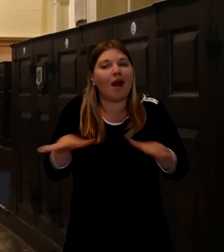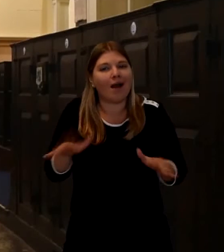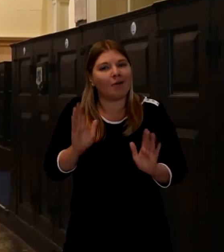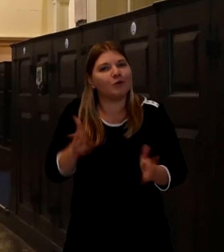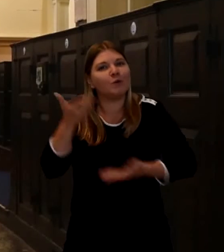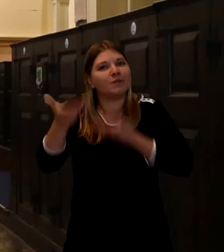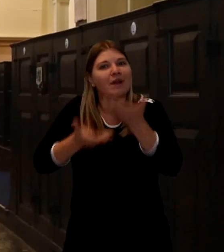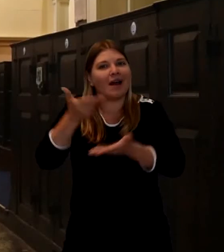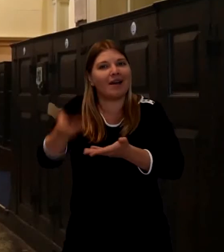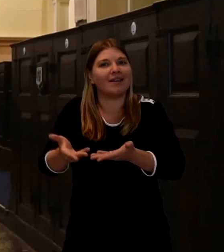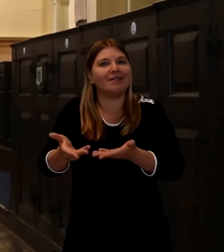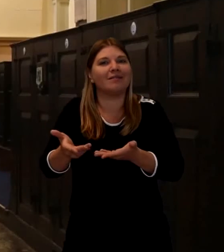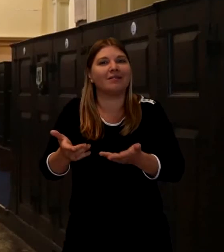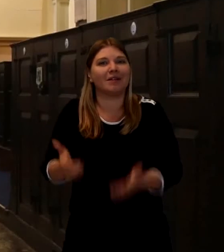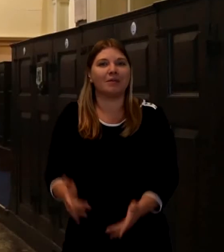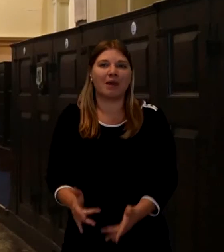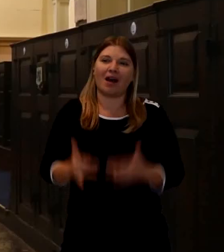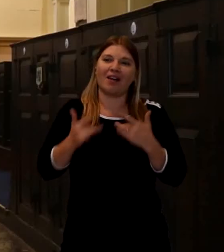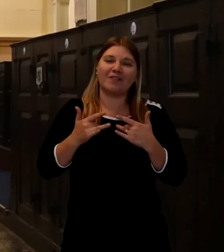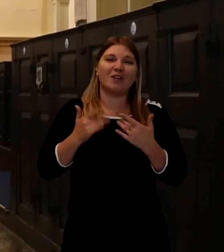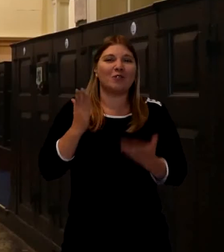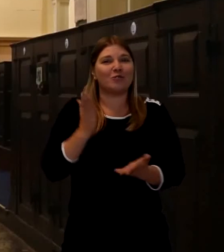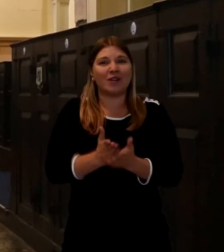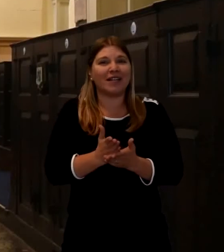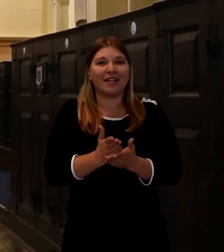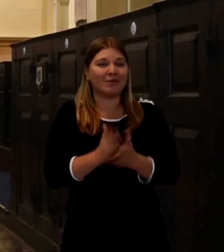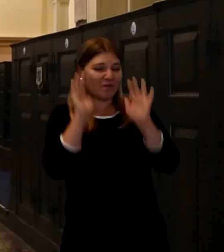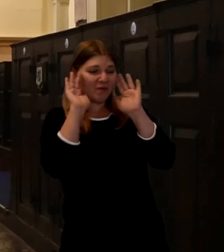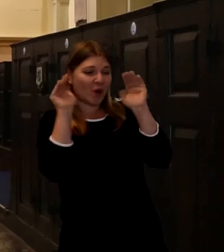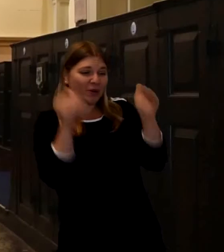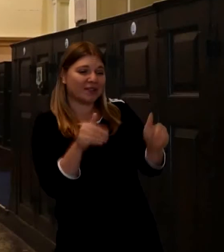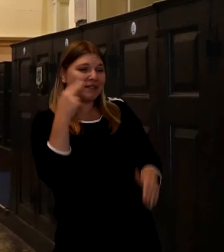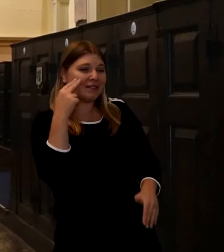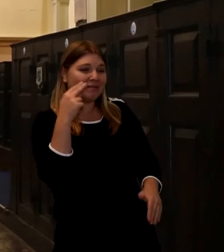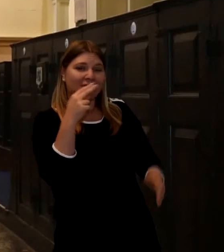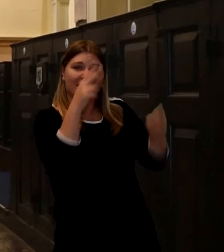But very often I feel that the service is more for the living than the dead.